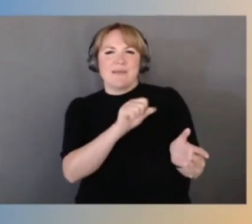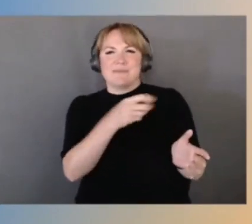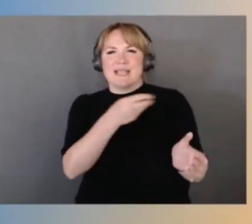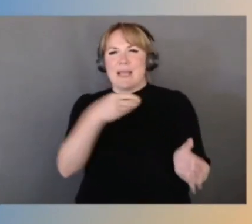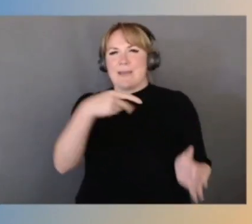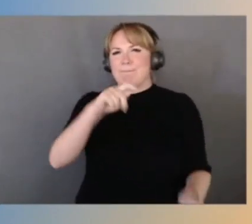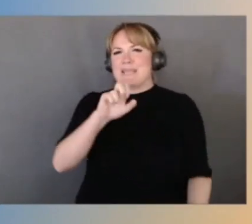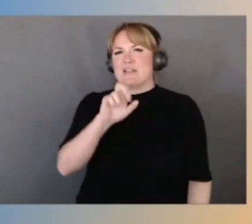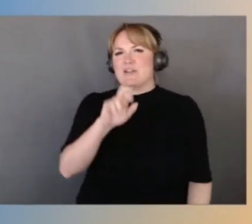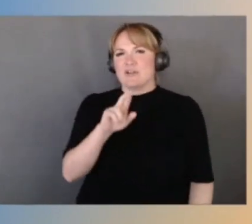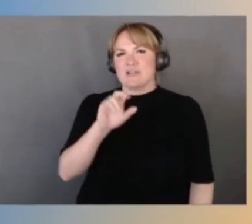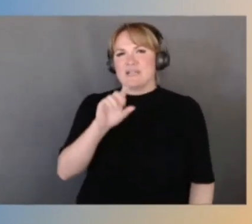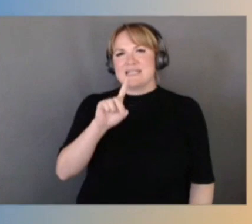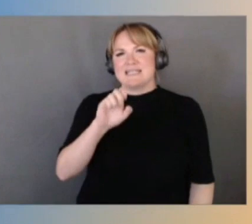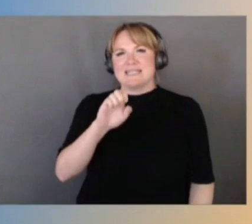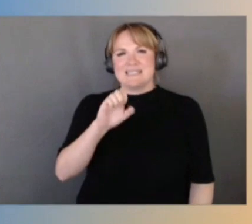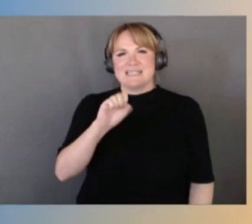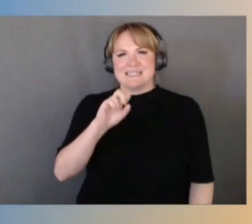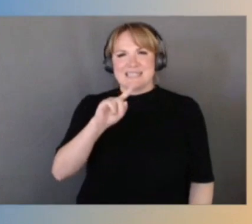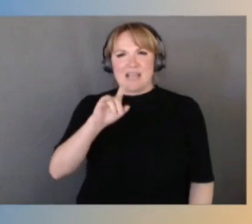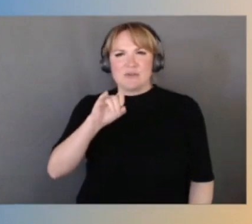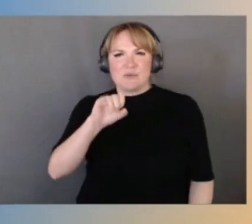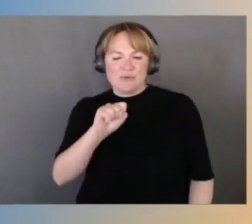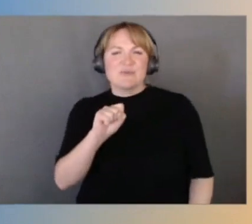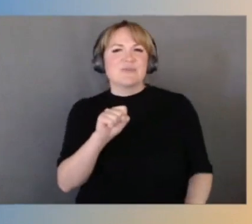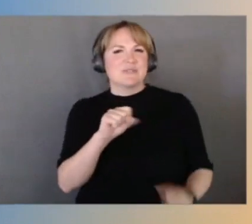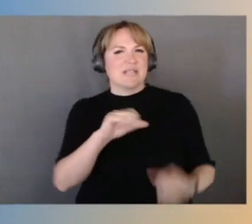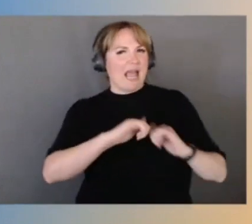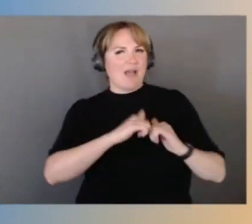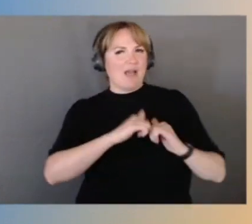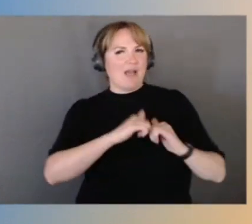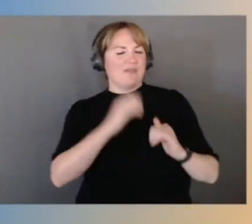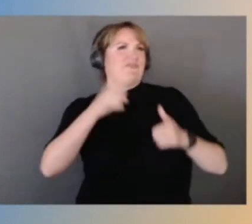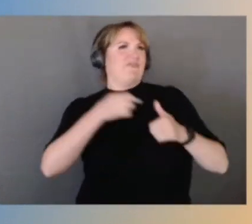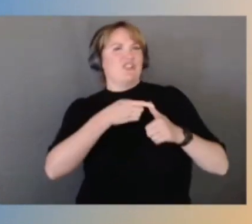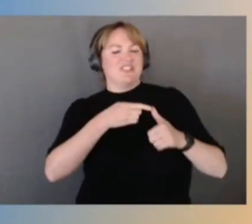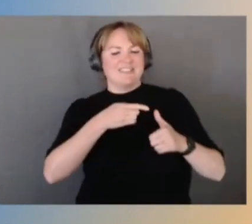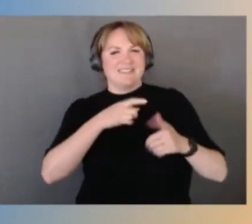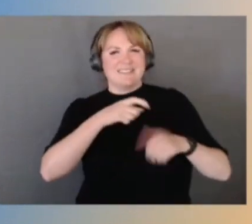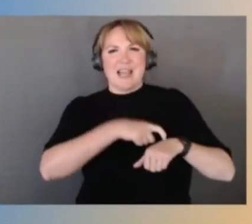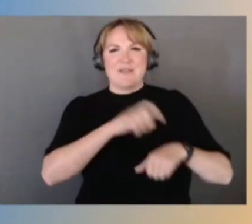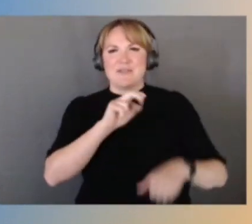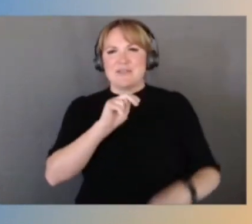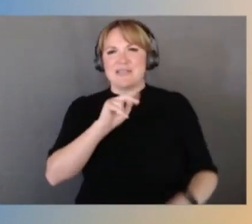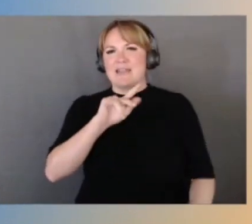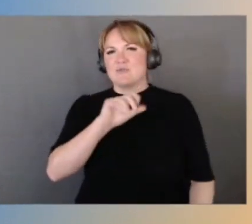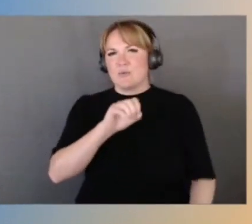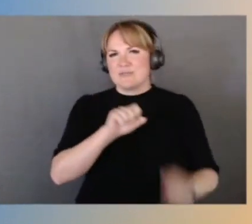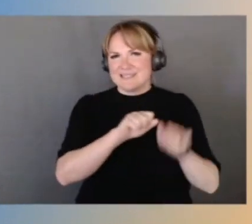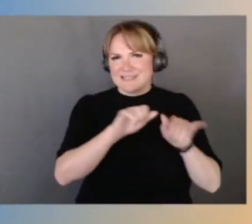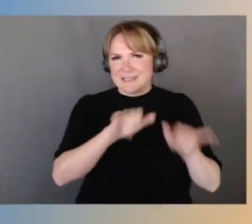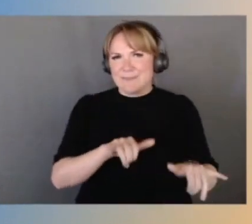the first iteration of the Nitro system. Super, super cool. And the fact that he took that, thought a lot about it.